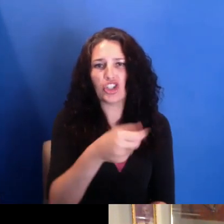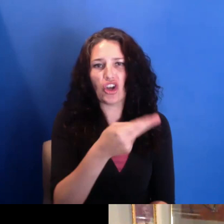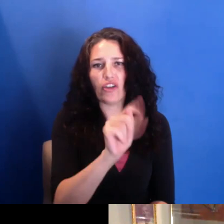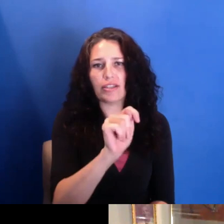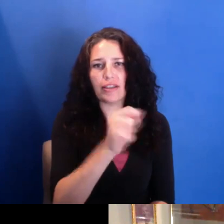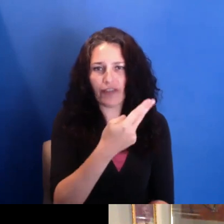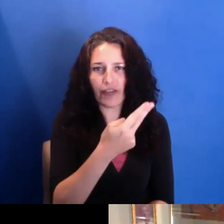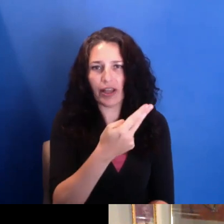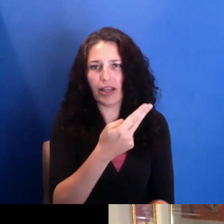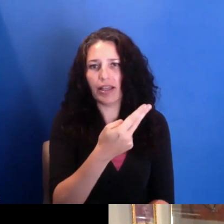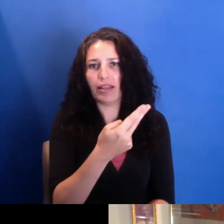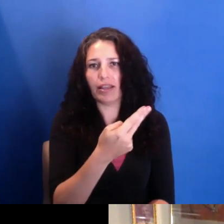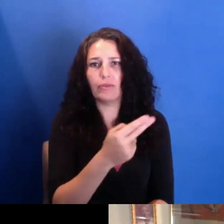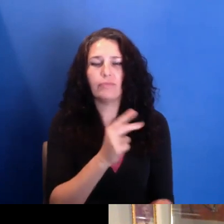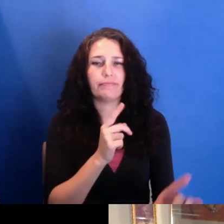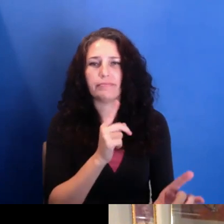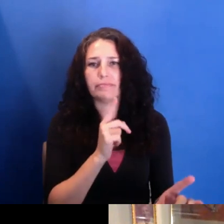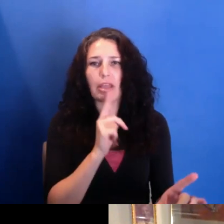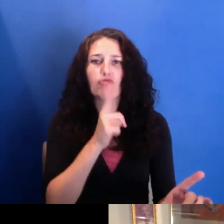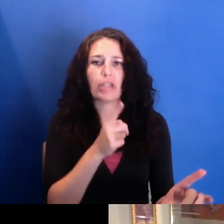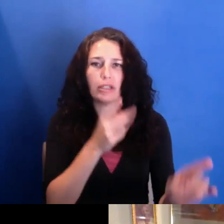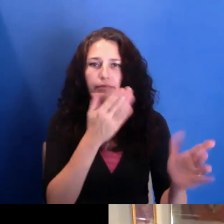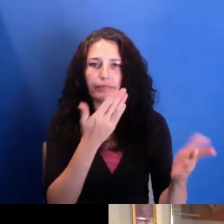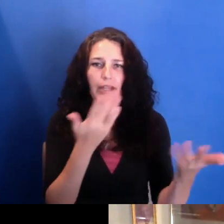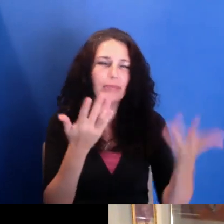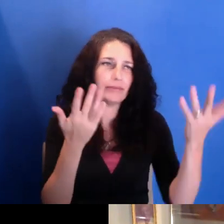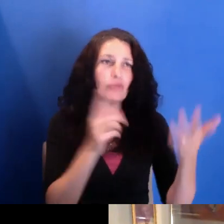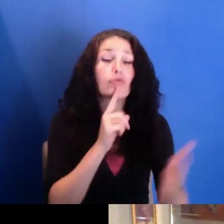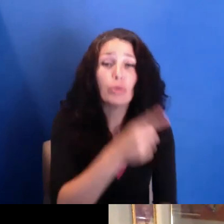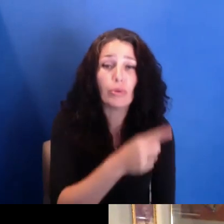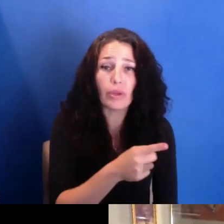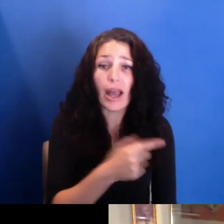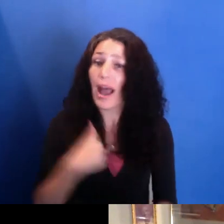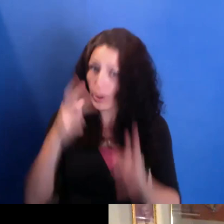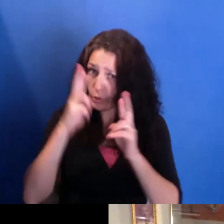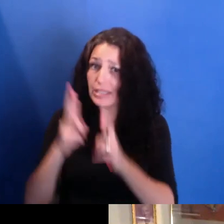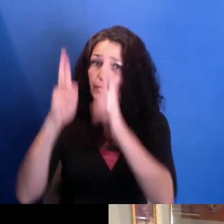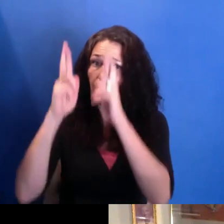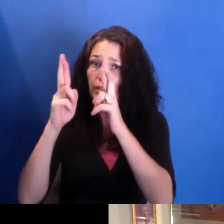And although I have a huge amount of respect for someone like Flaherty, but there's--